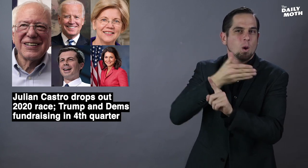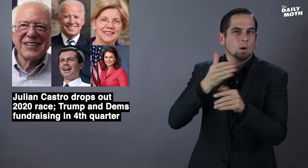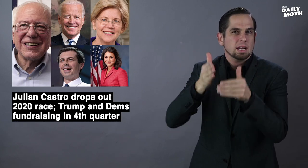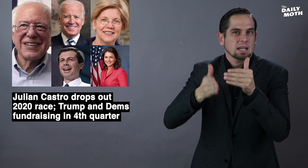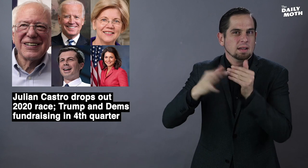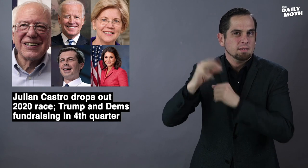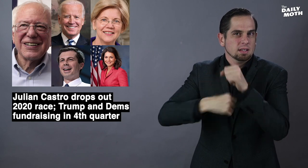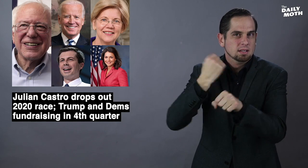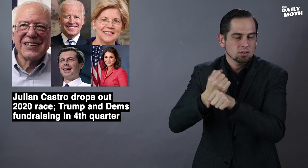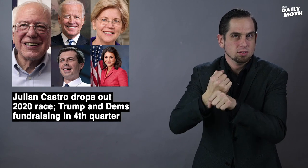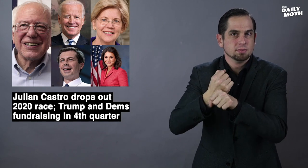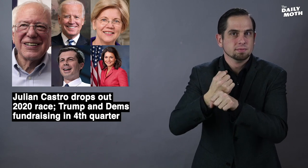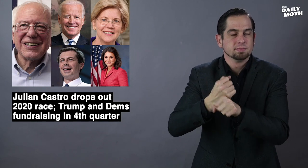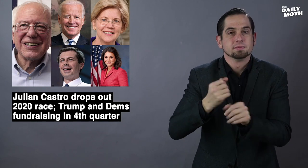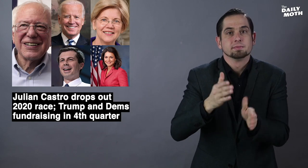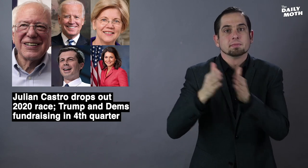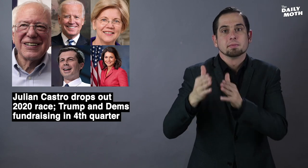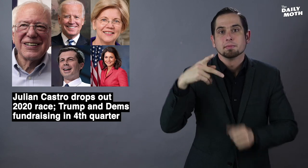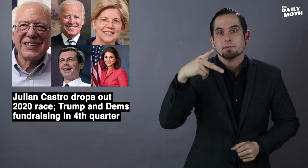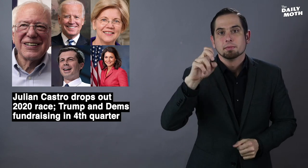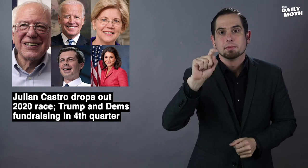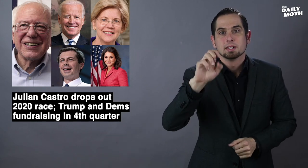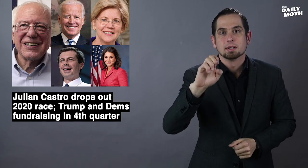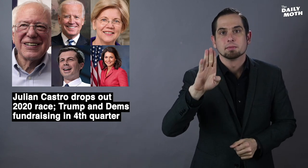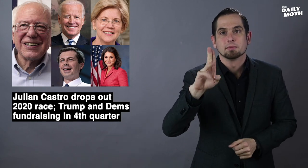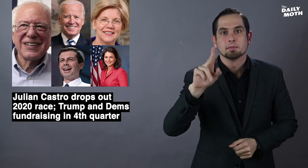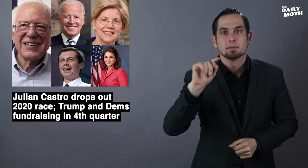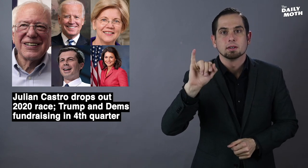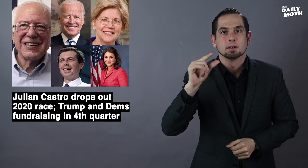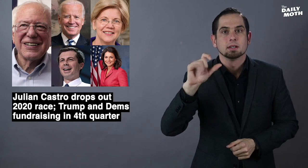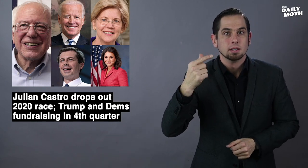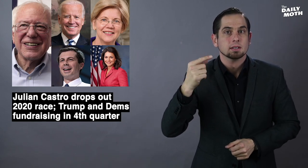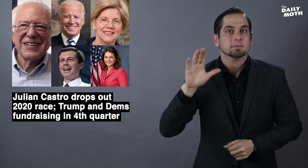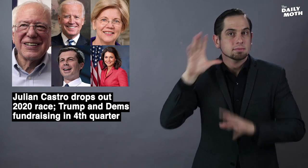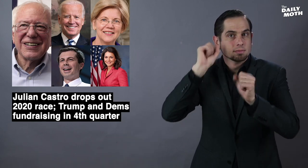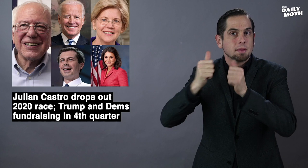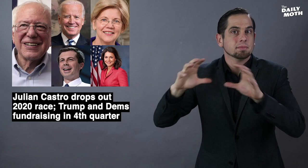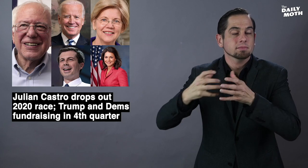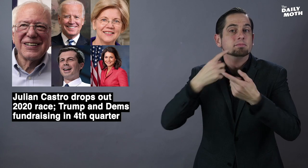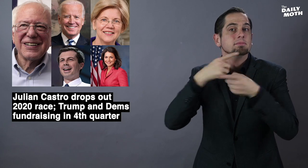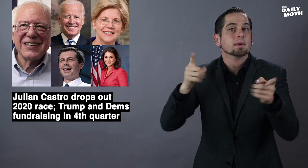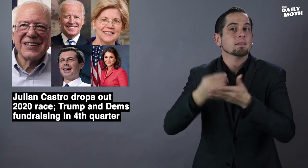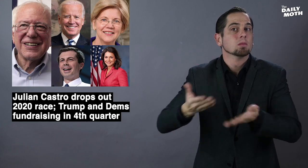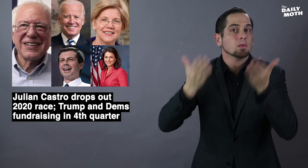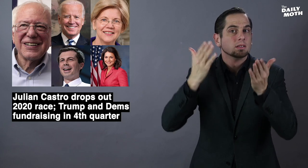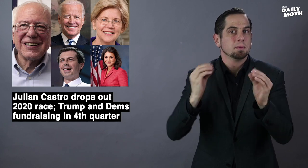the end of the year. Pete Buttigieg's campaign announced they raised